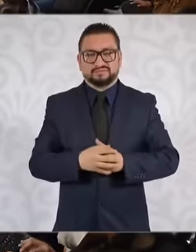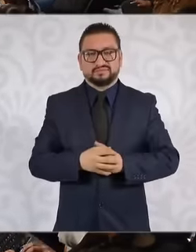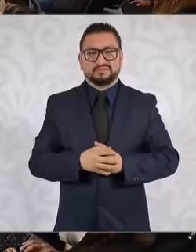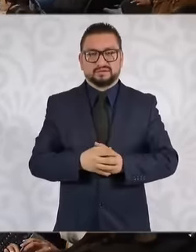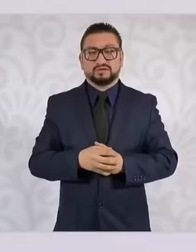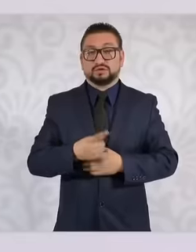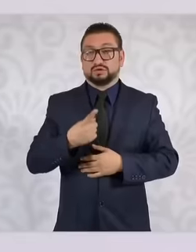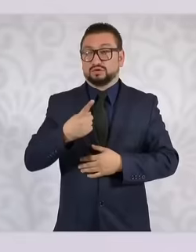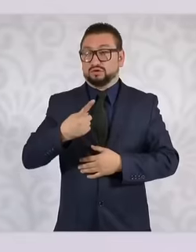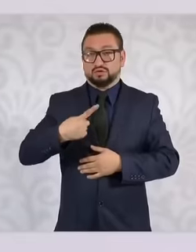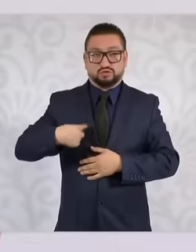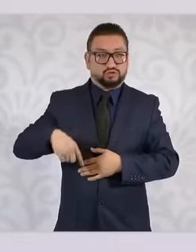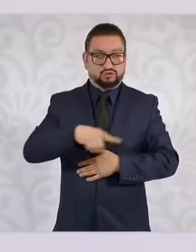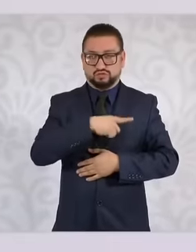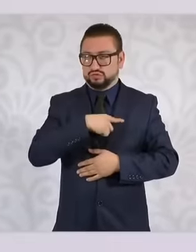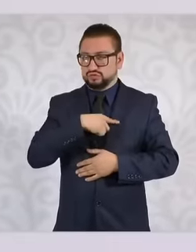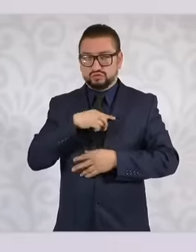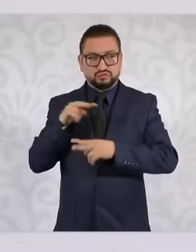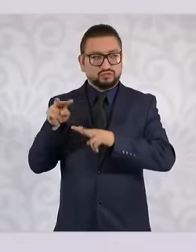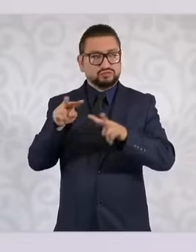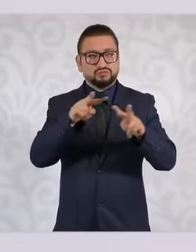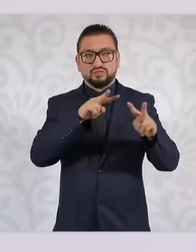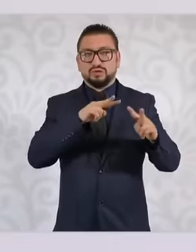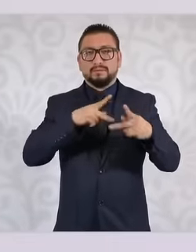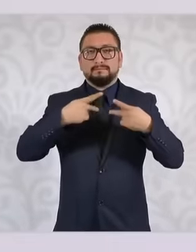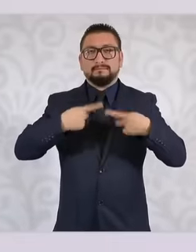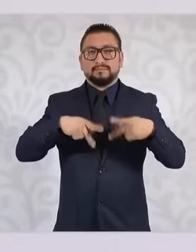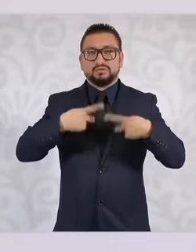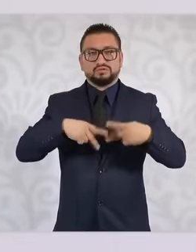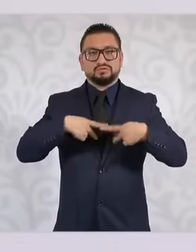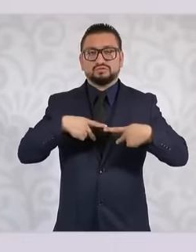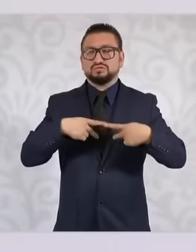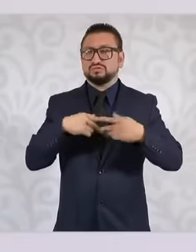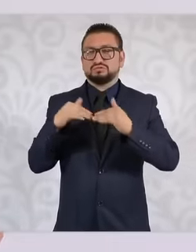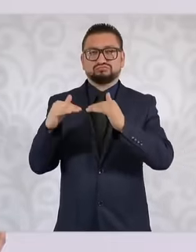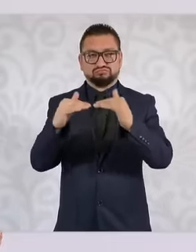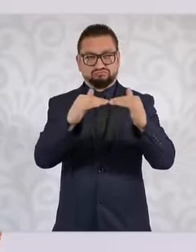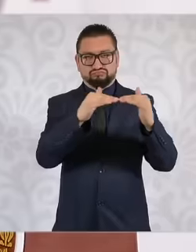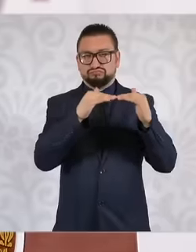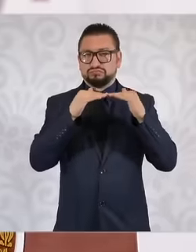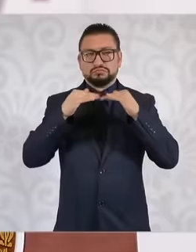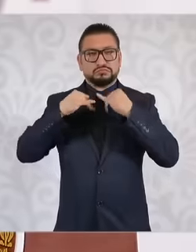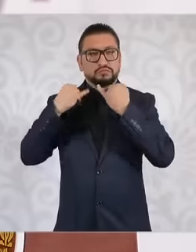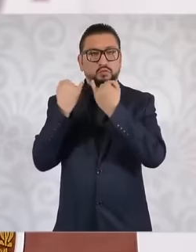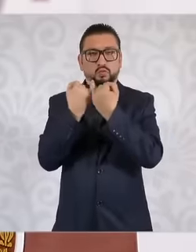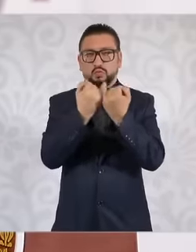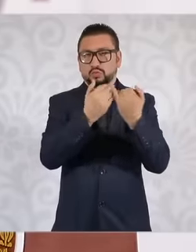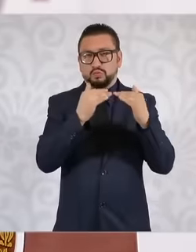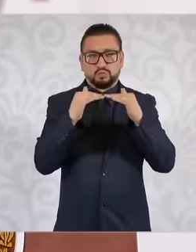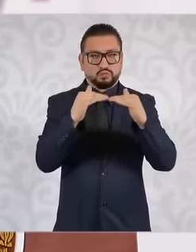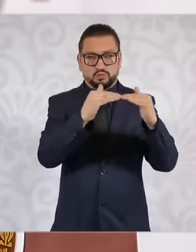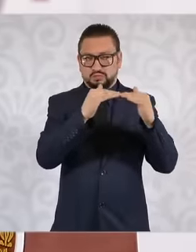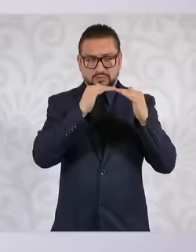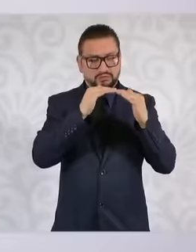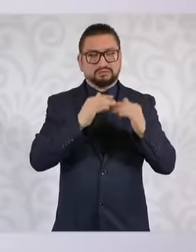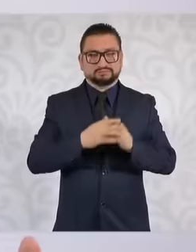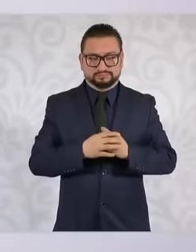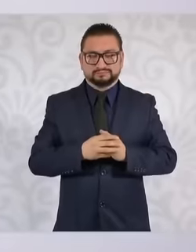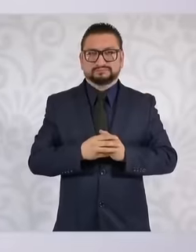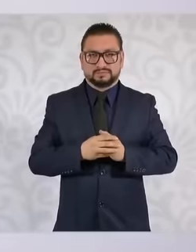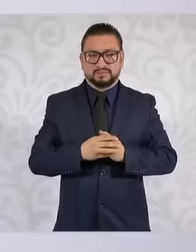have to always see each other as equals, look each other in the eyes as equals, regardless of